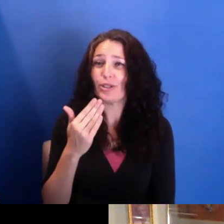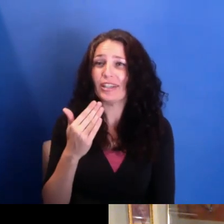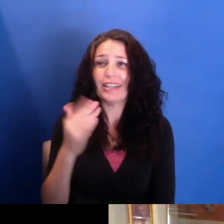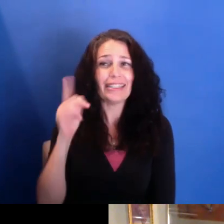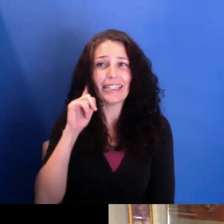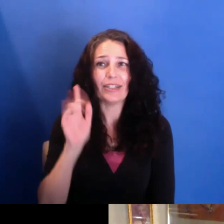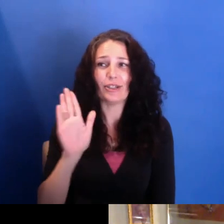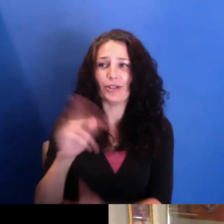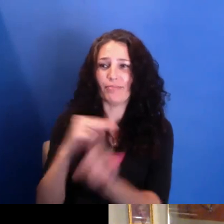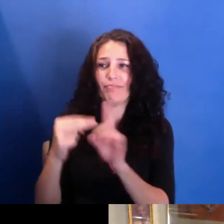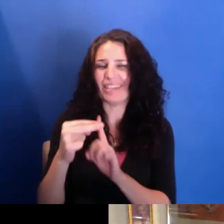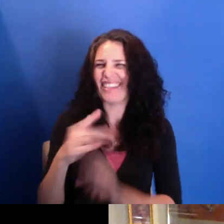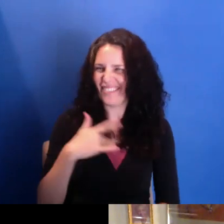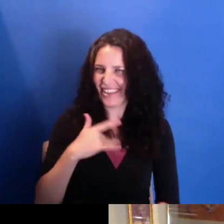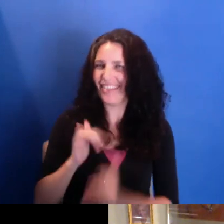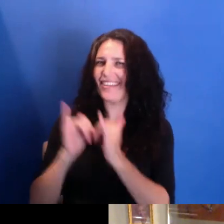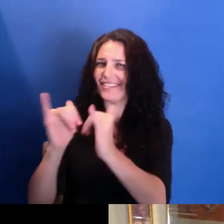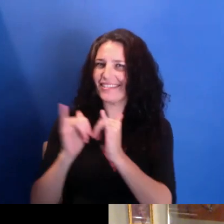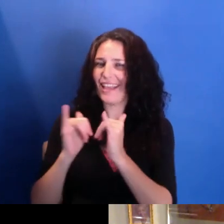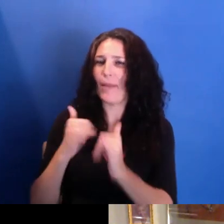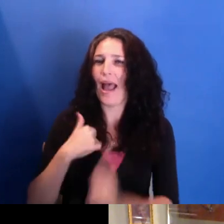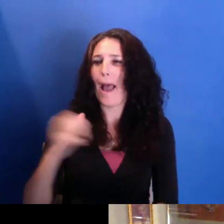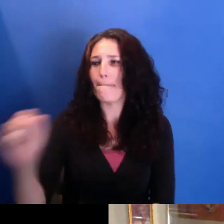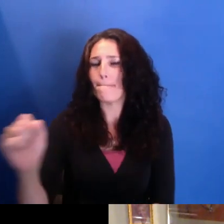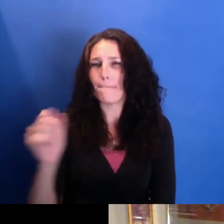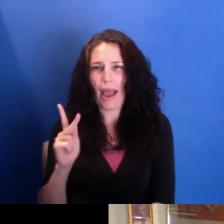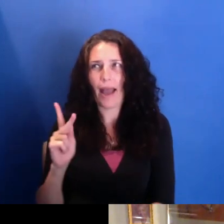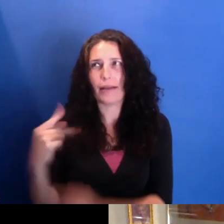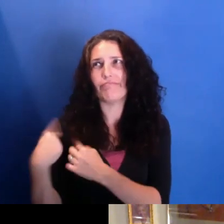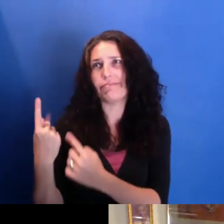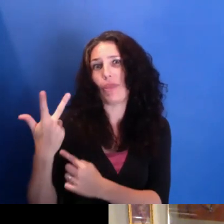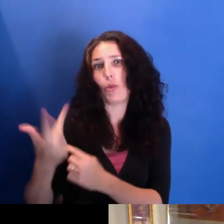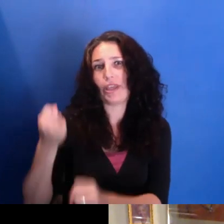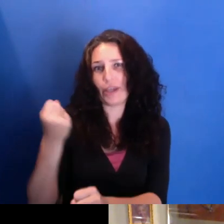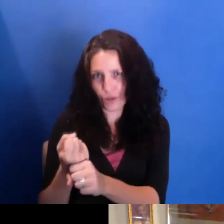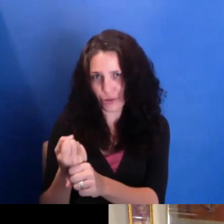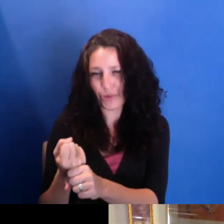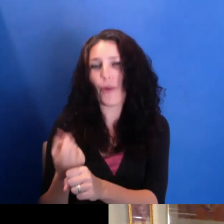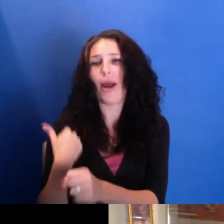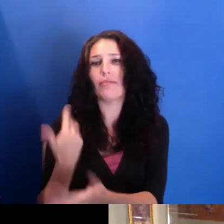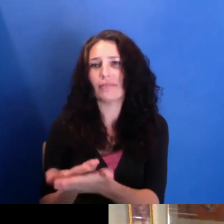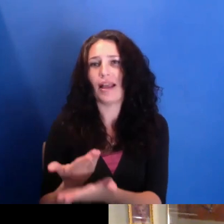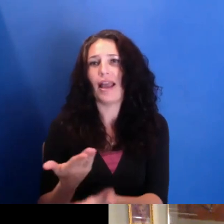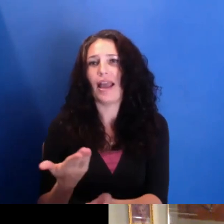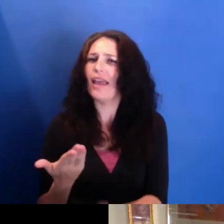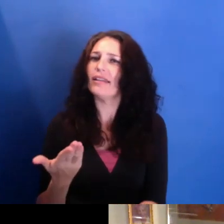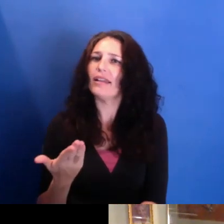When I came back-- so I came back about three years ago. And, you know, I connected-- firstly I reached out to a good